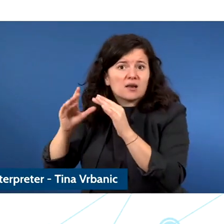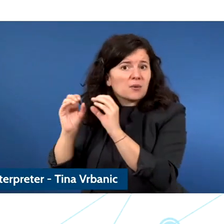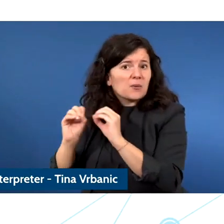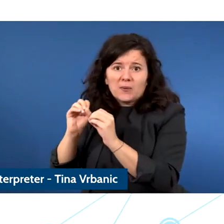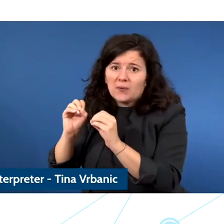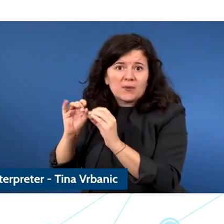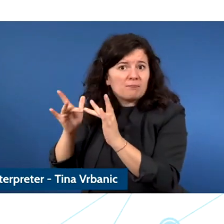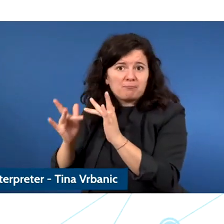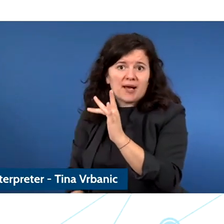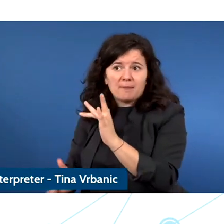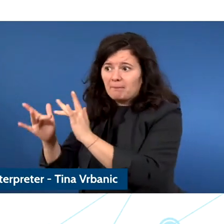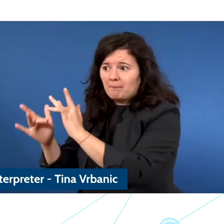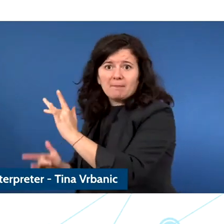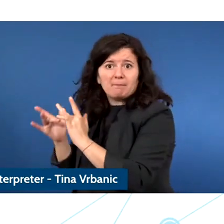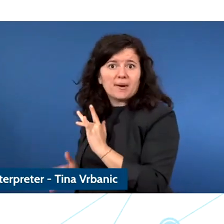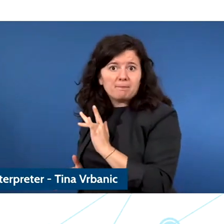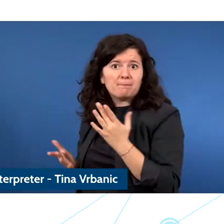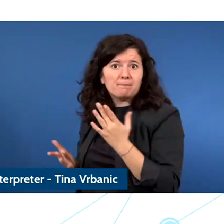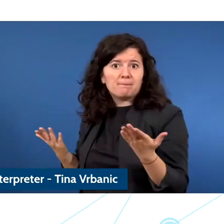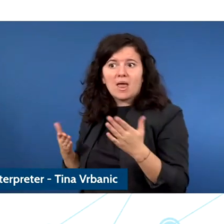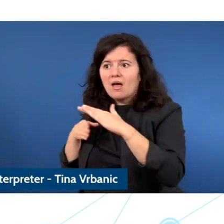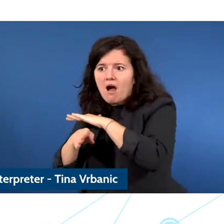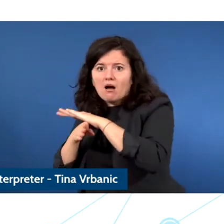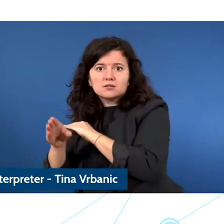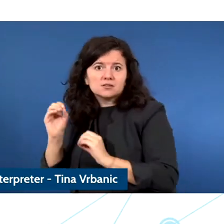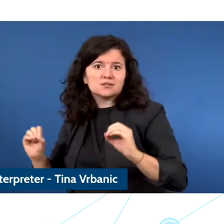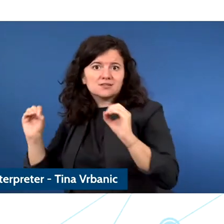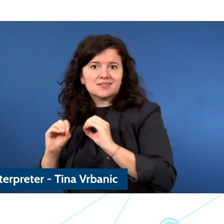we also realize that there is a need to make sure that the platforms being used